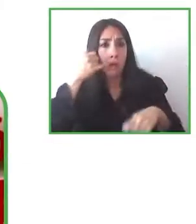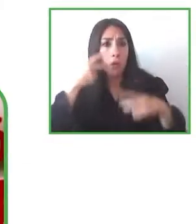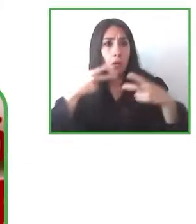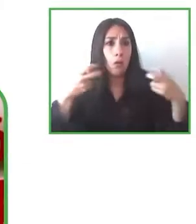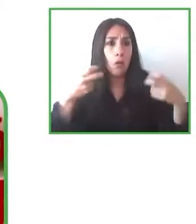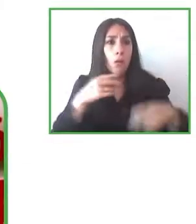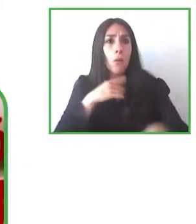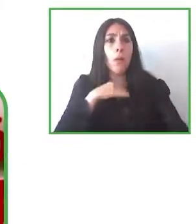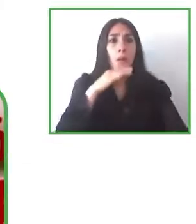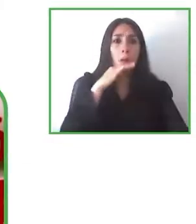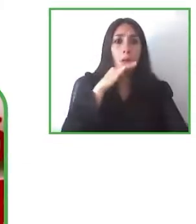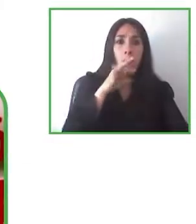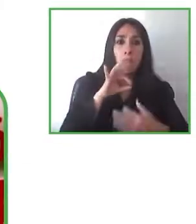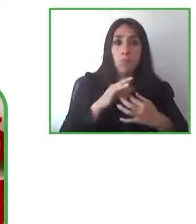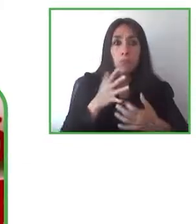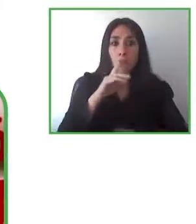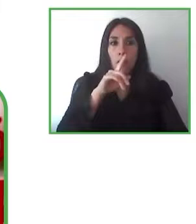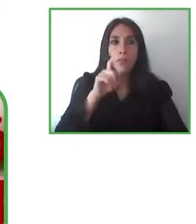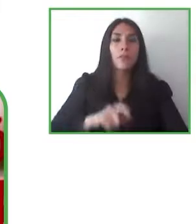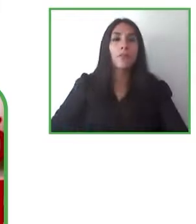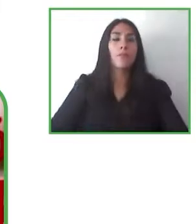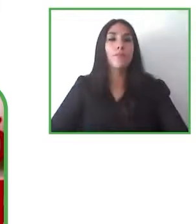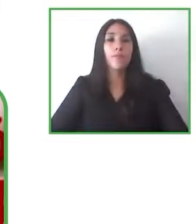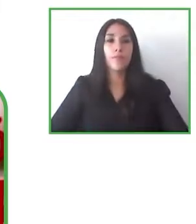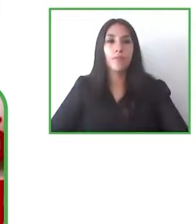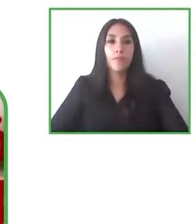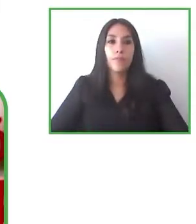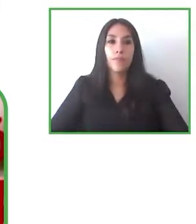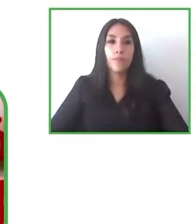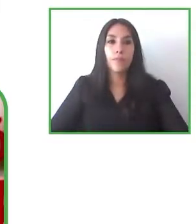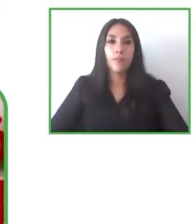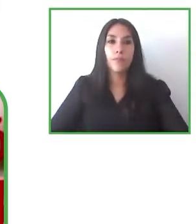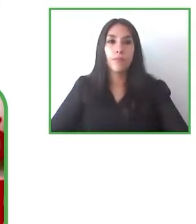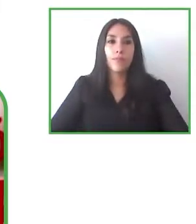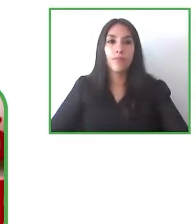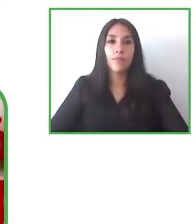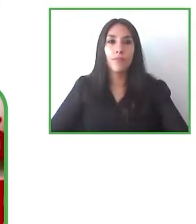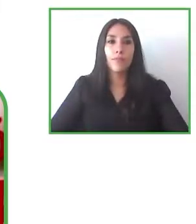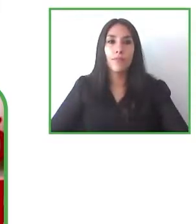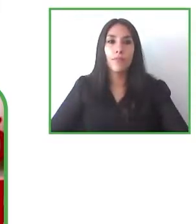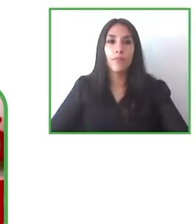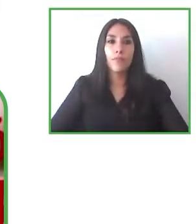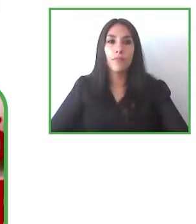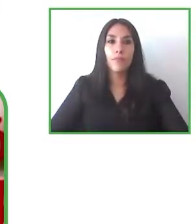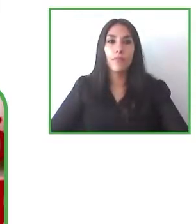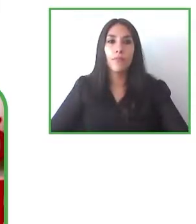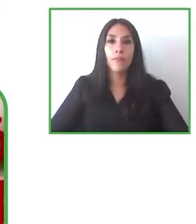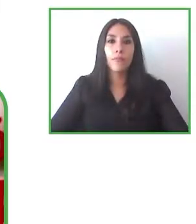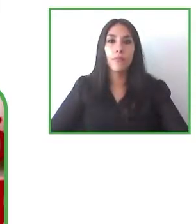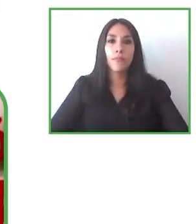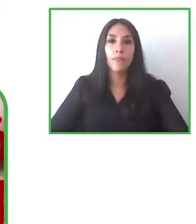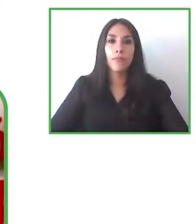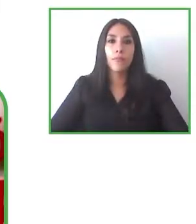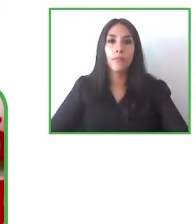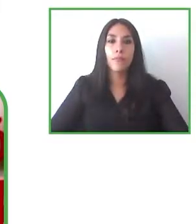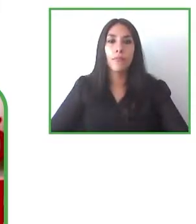Yeah that's a that's a very good scenario and